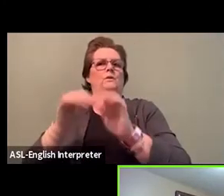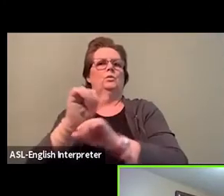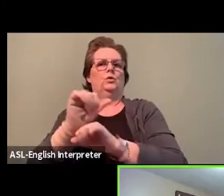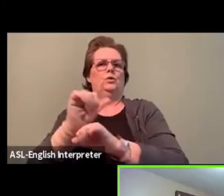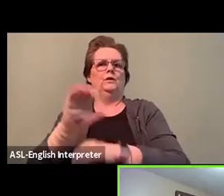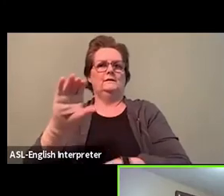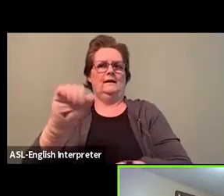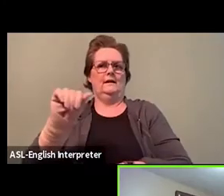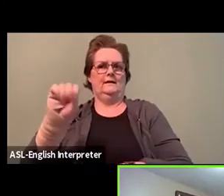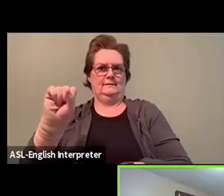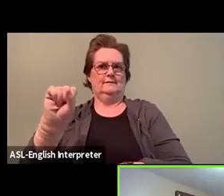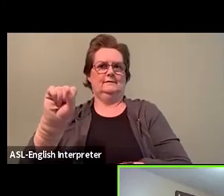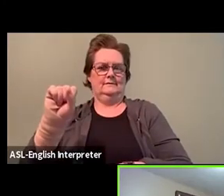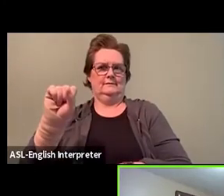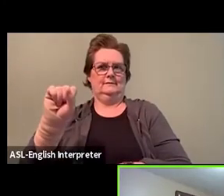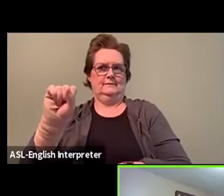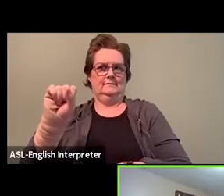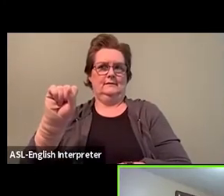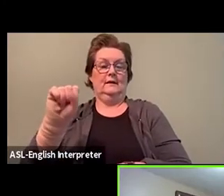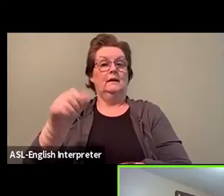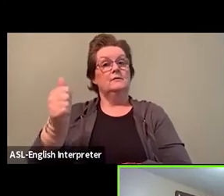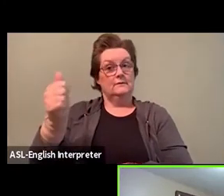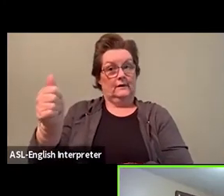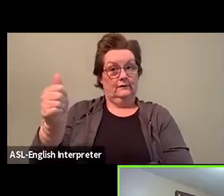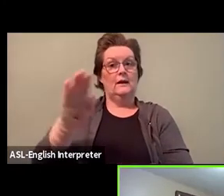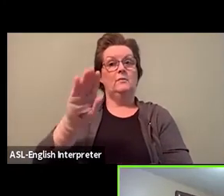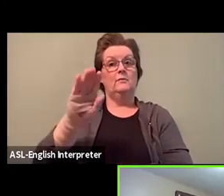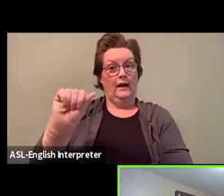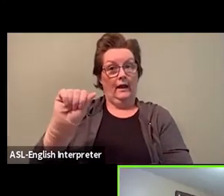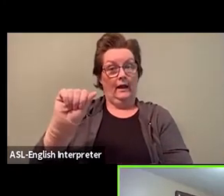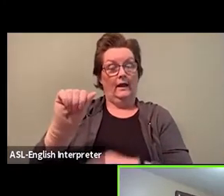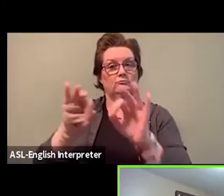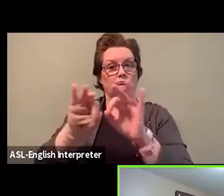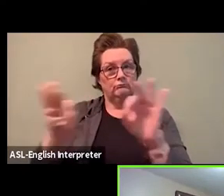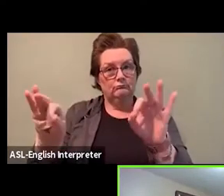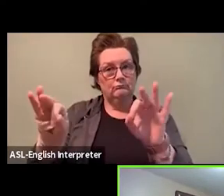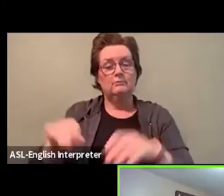Aubrey received his BA and BSW from York University,